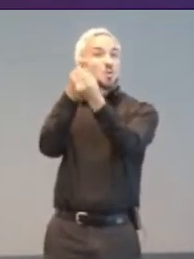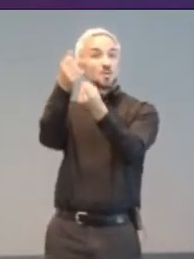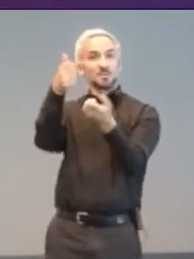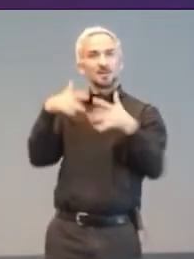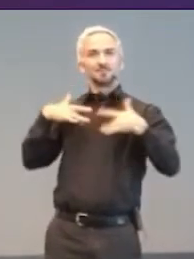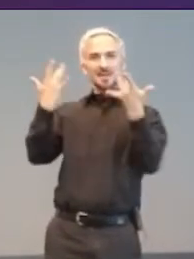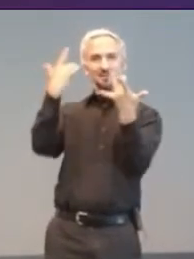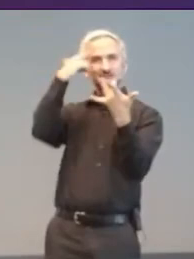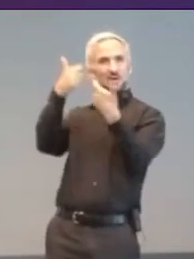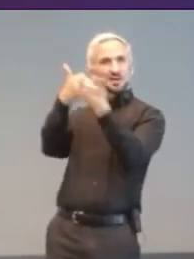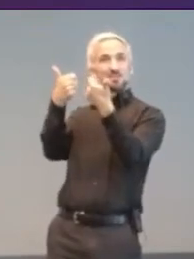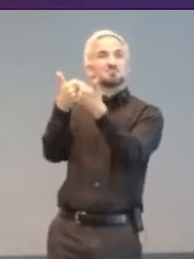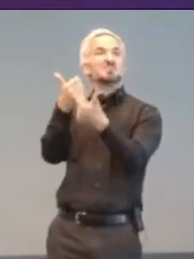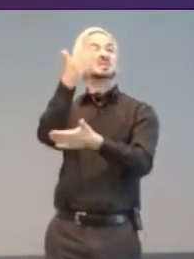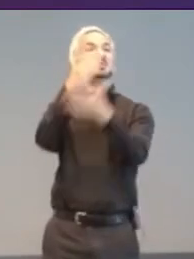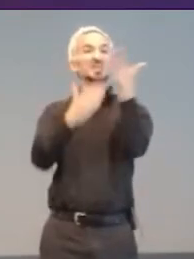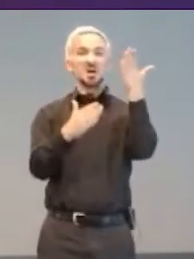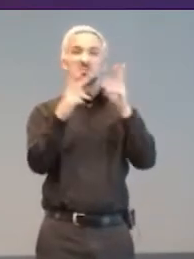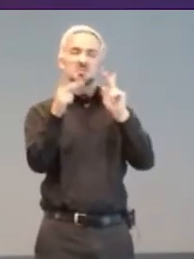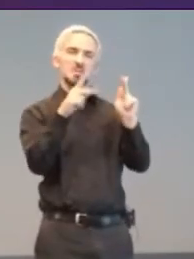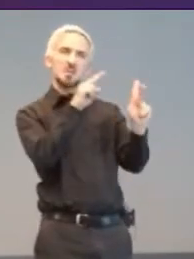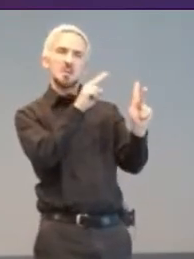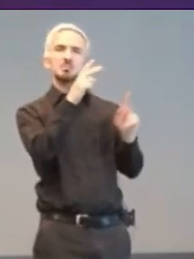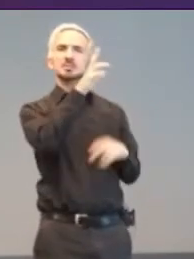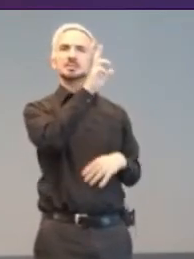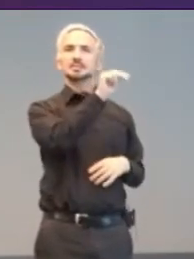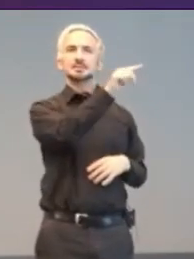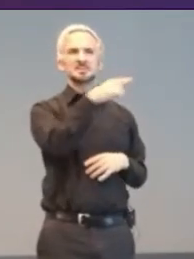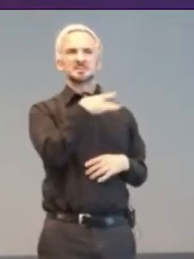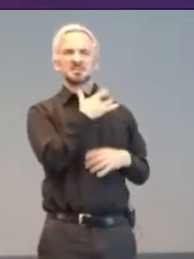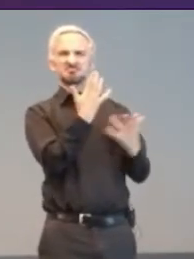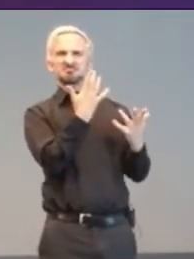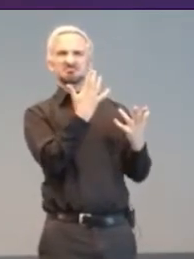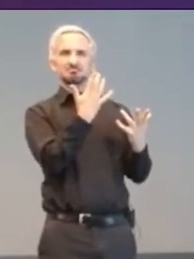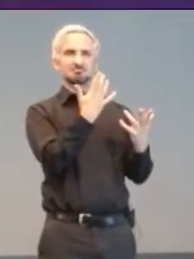Some found the UN’s one special year patronising. Ian Dury, then one of the